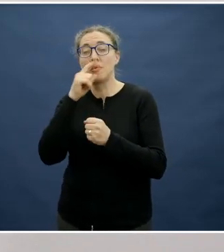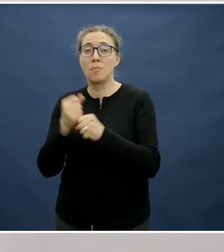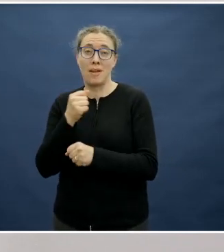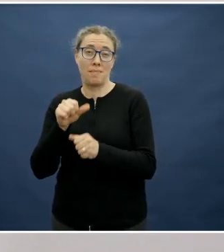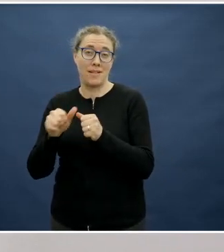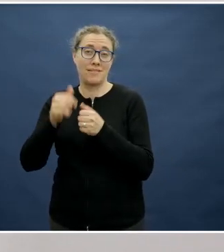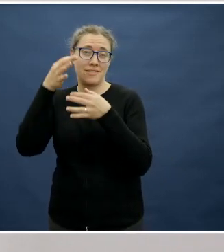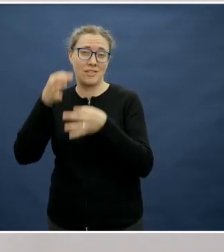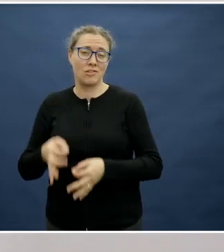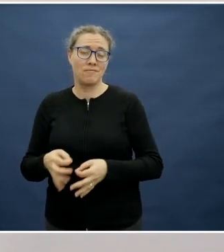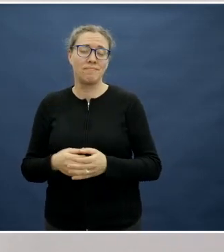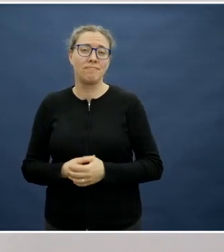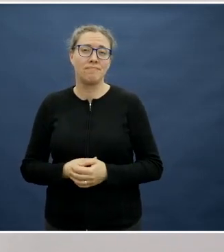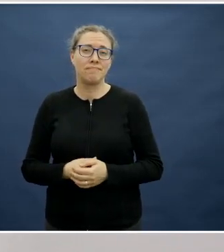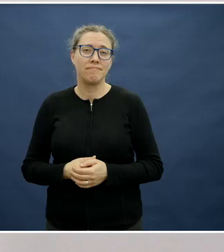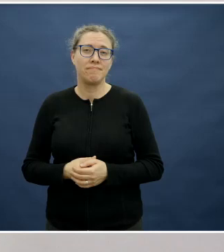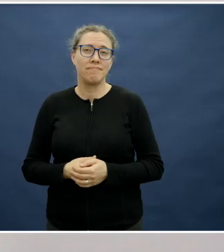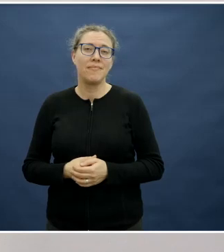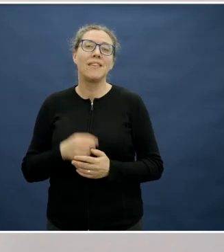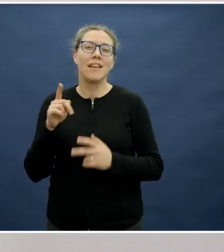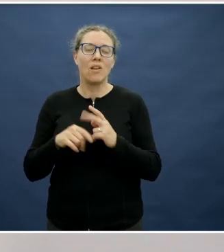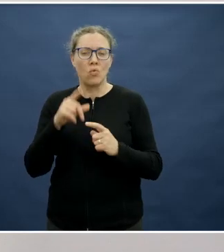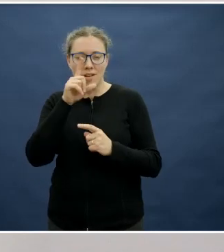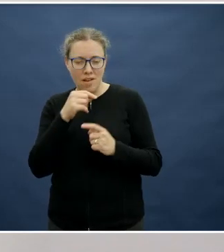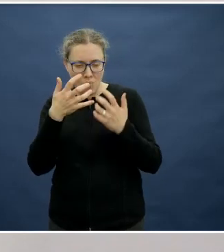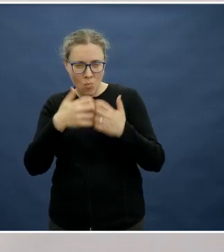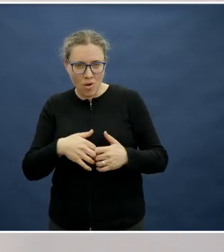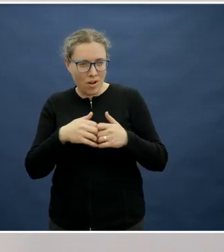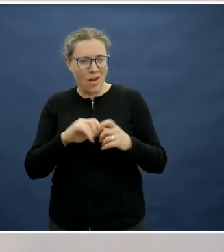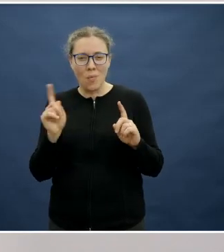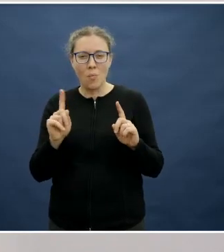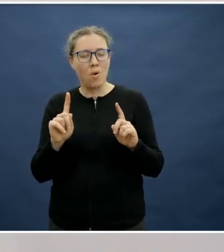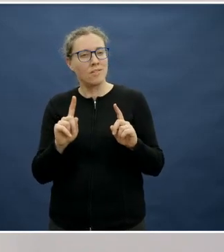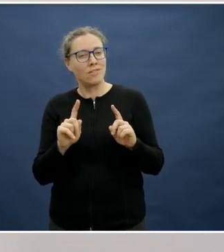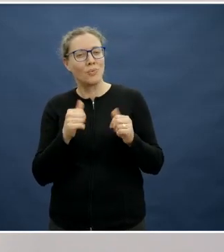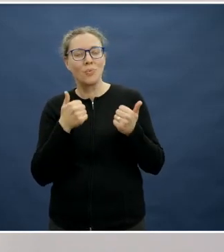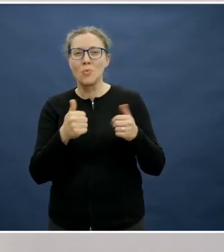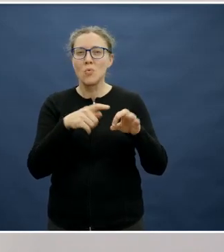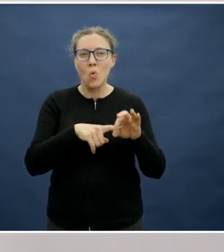If we can tap into the quality that's available out there and ensure that we're making clever